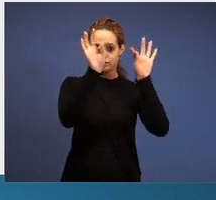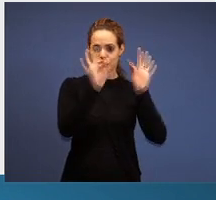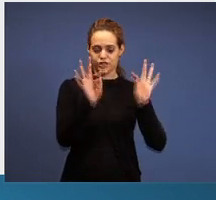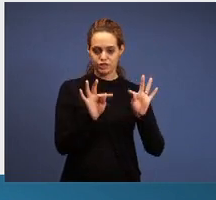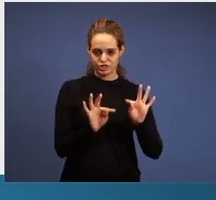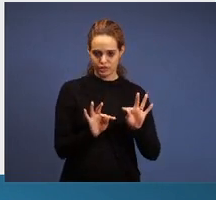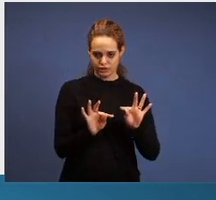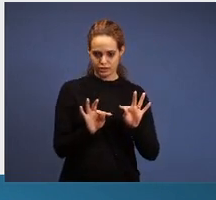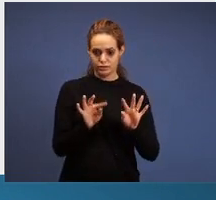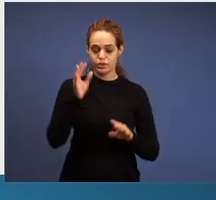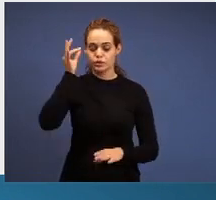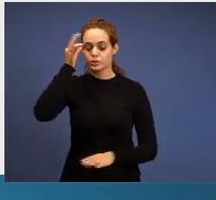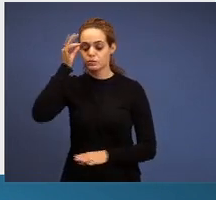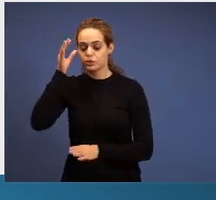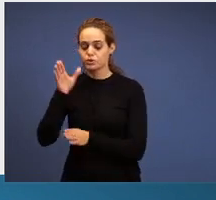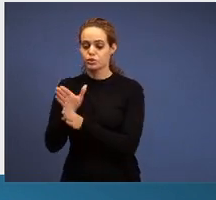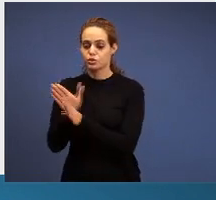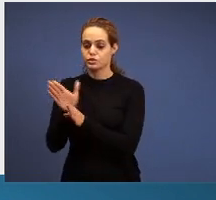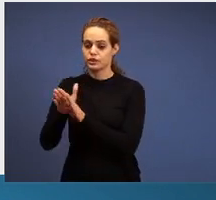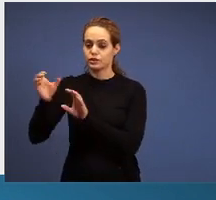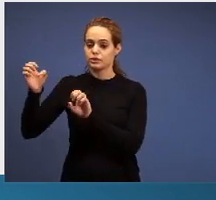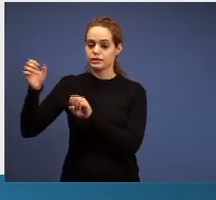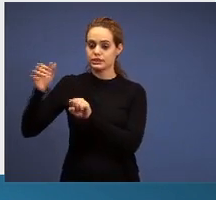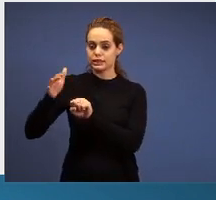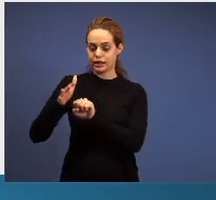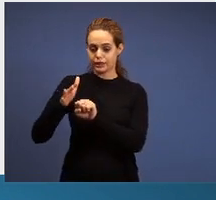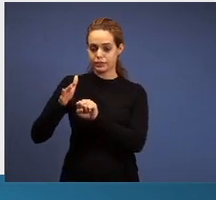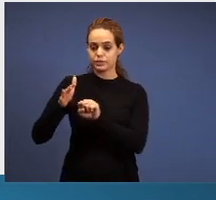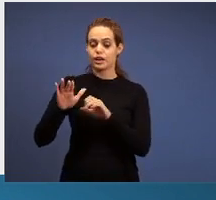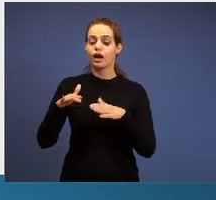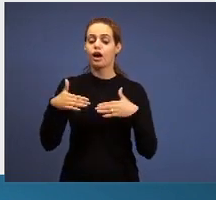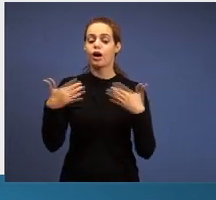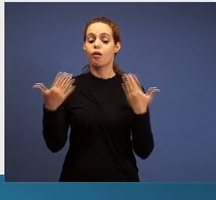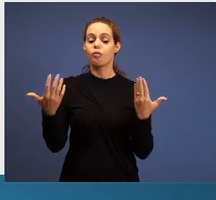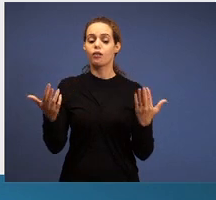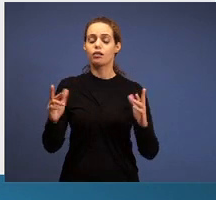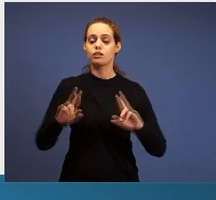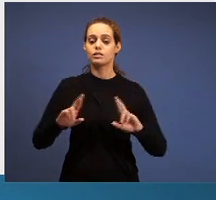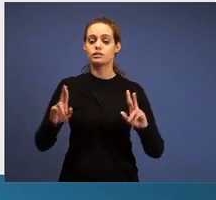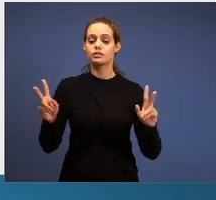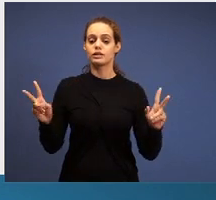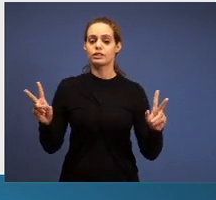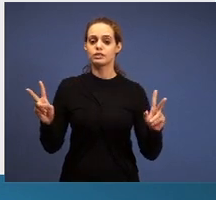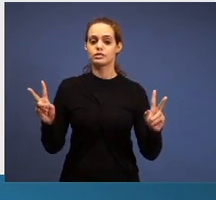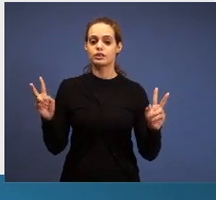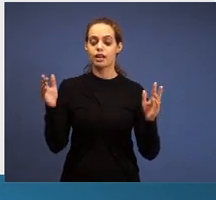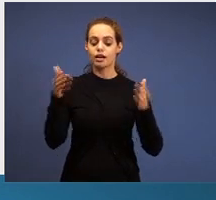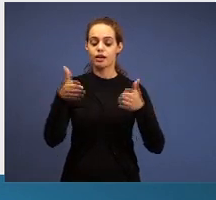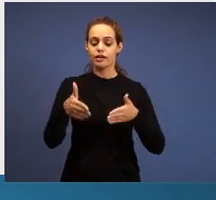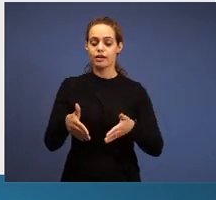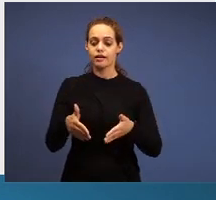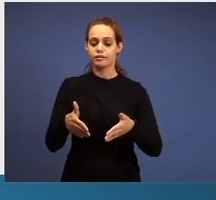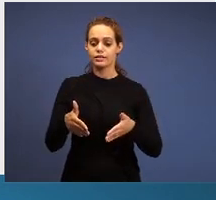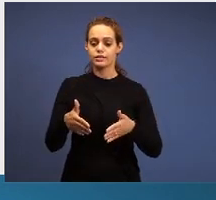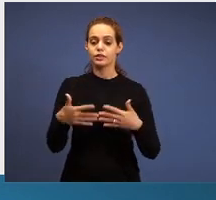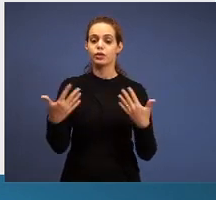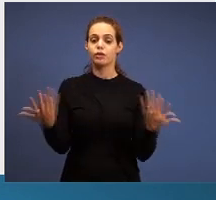See the difference, look here: where is the emphasis of the spirit of might in the church of Sardis?